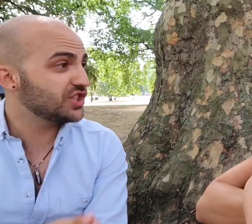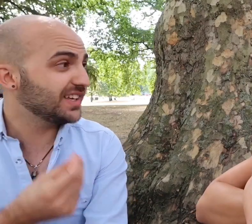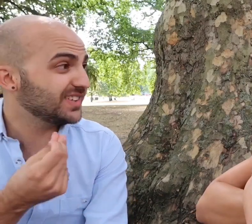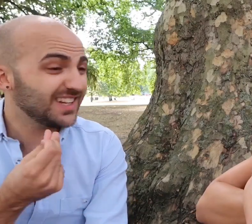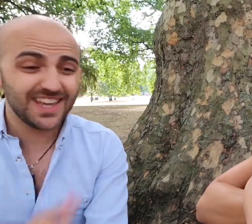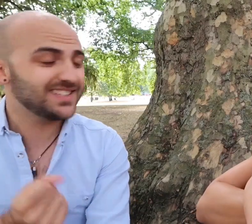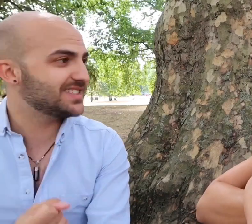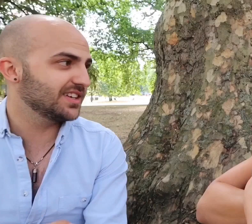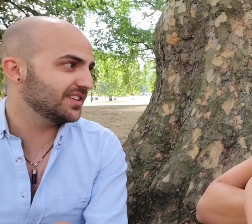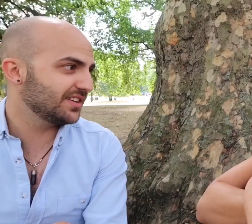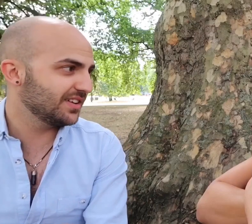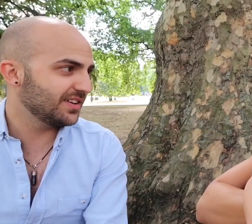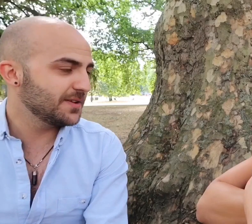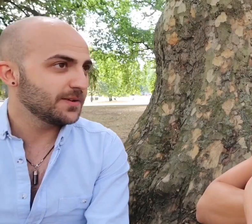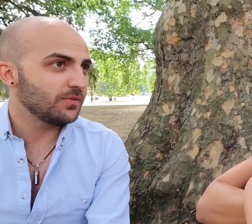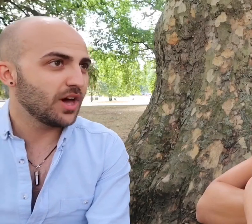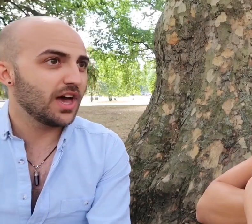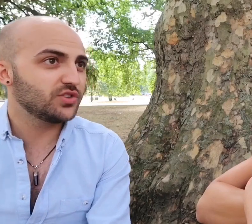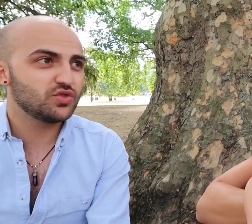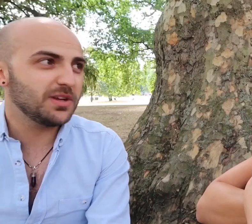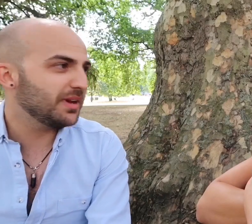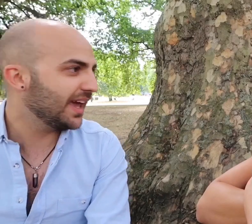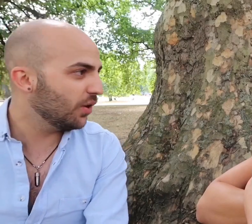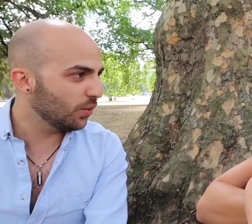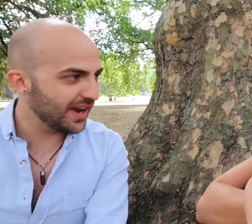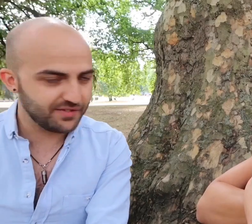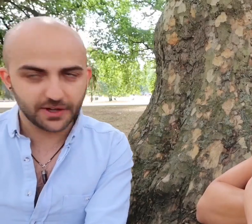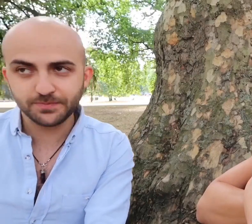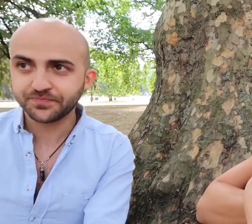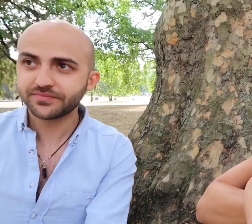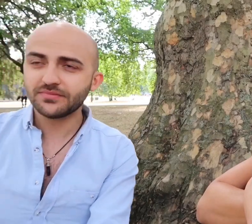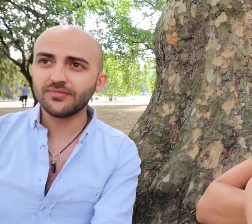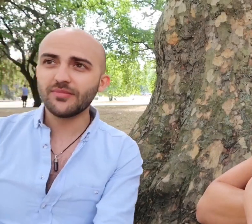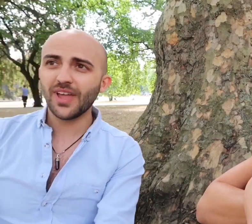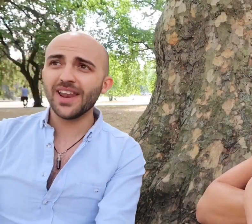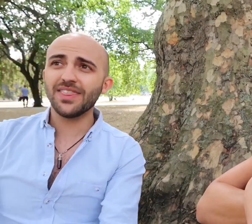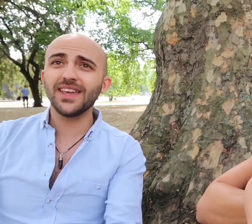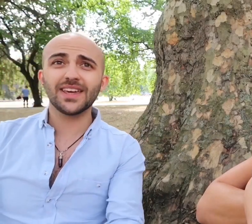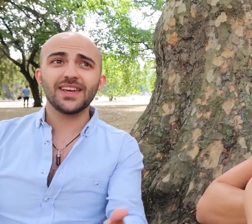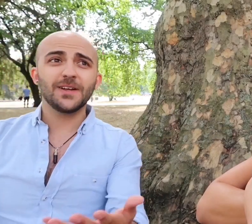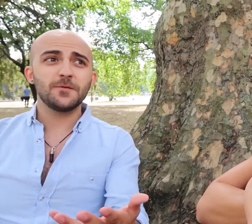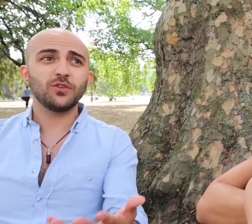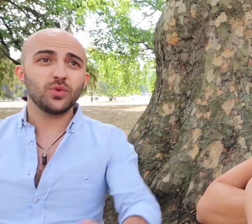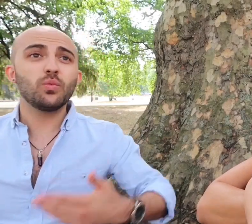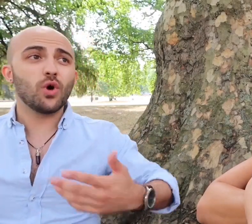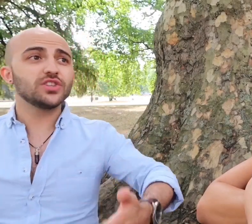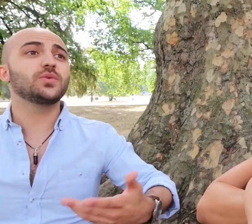things in an instant. Streaming it or whatever and I think if we want to